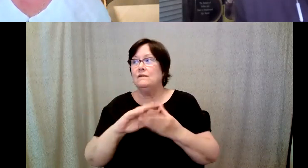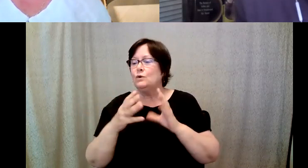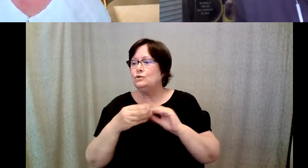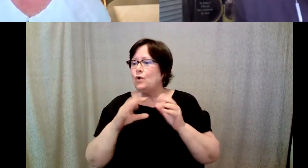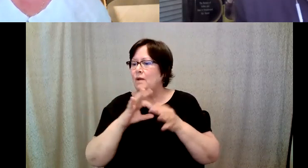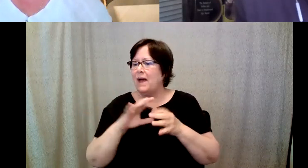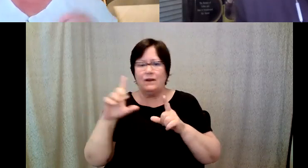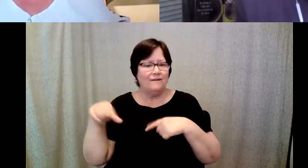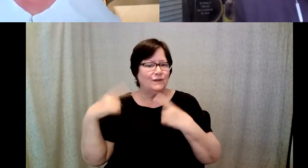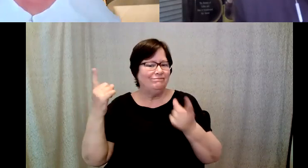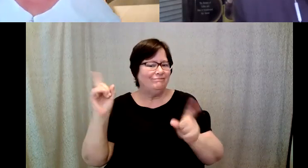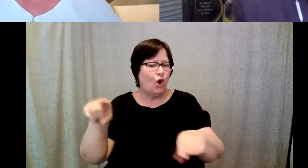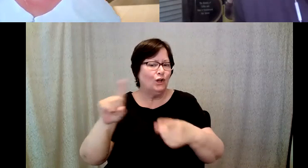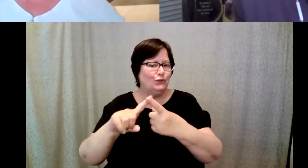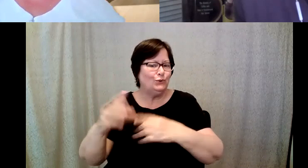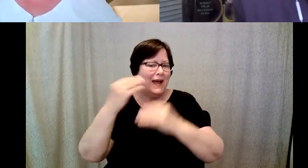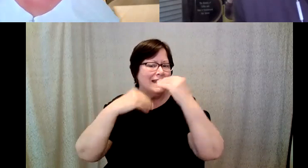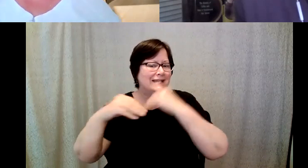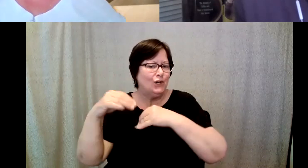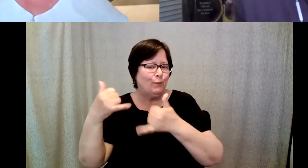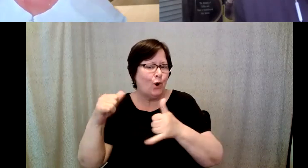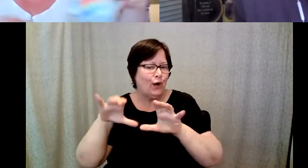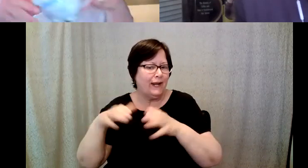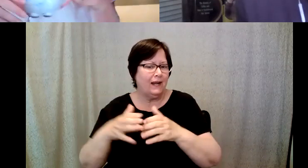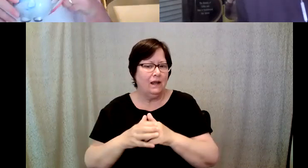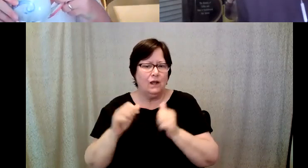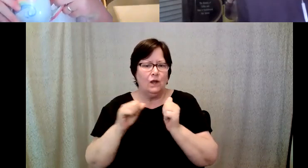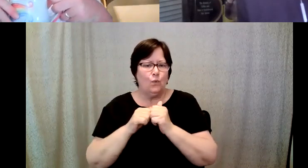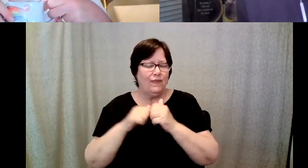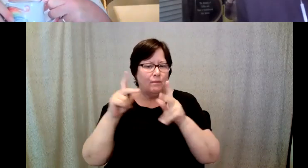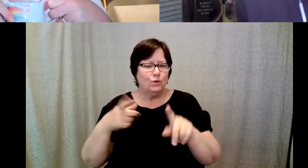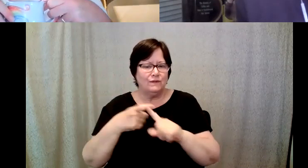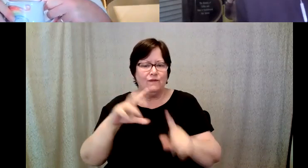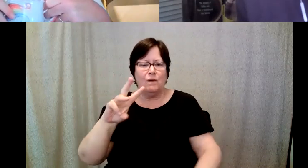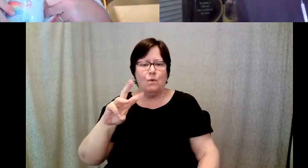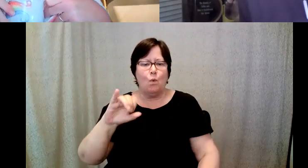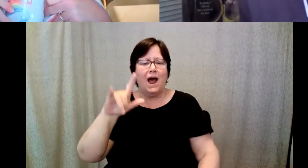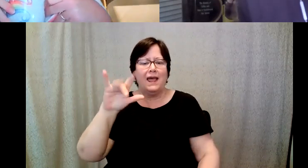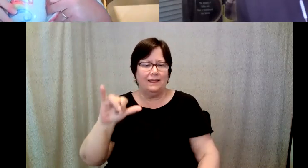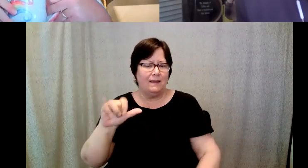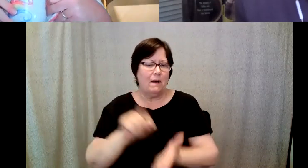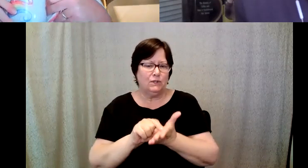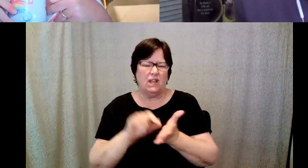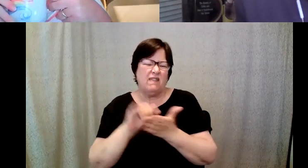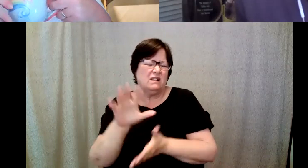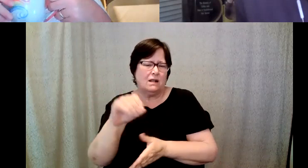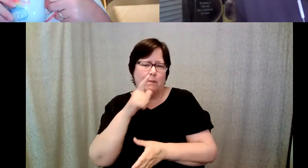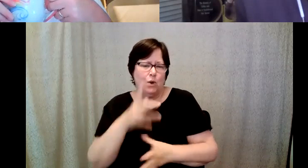been at a dinner party with someone from Wiley Publishing. Wiley is the company that owns the Dummies.